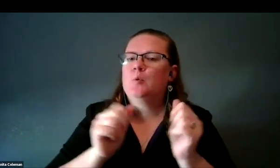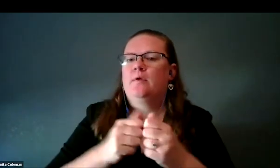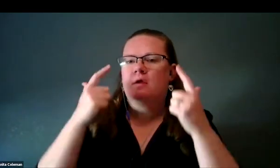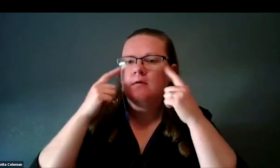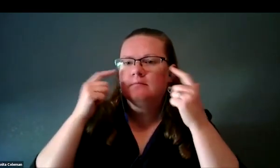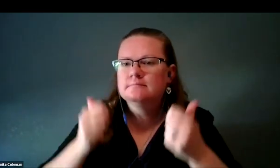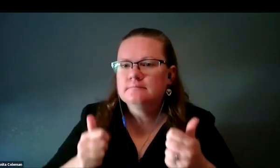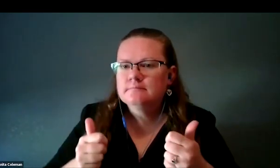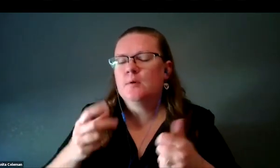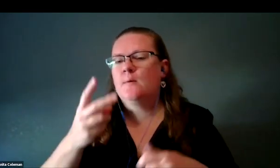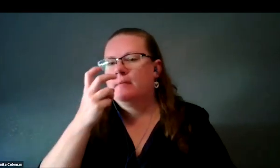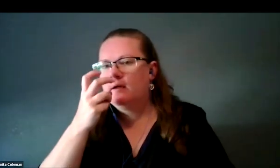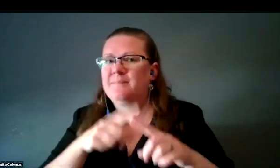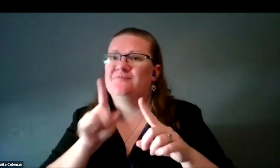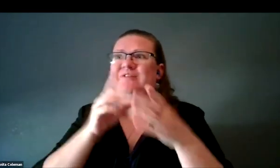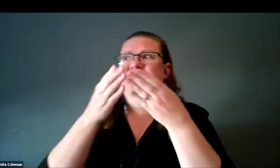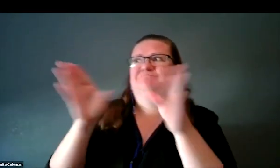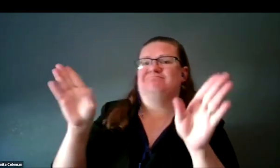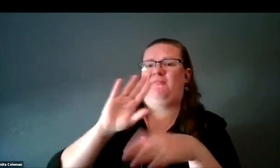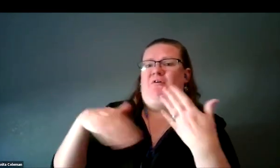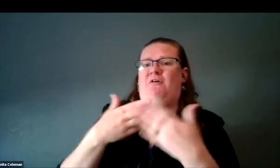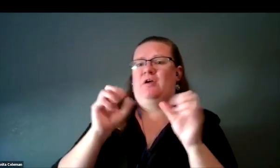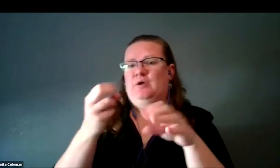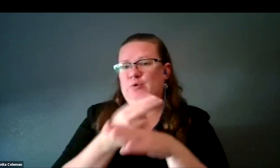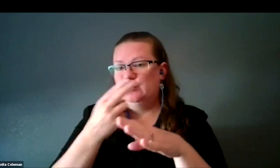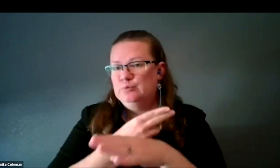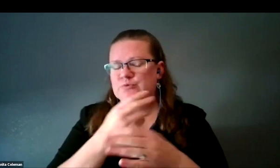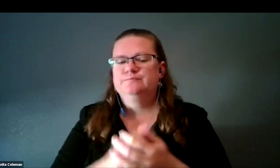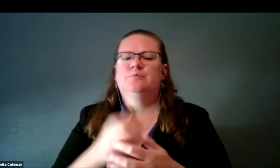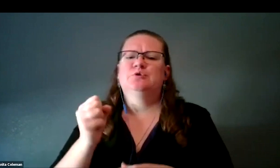but anybody can use these materials. Why do we care about astronomy?